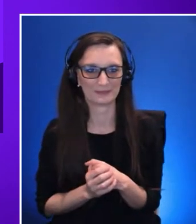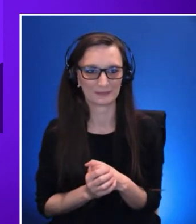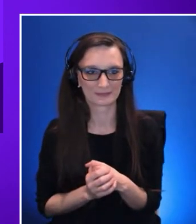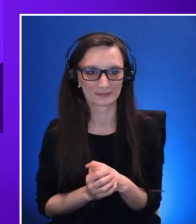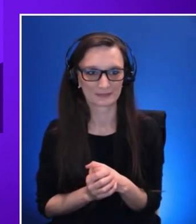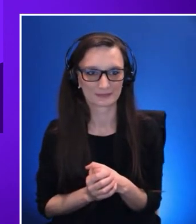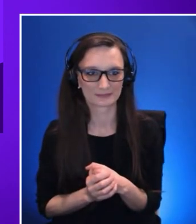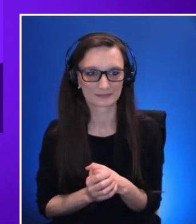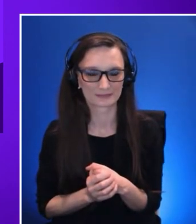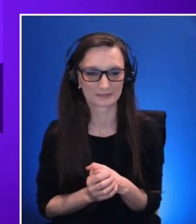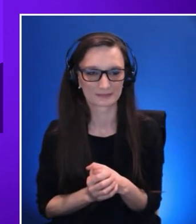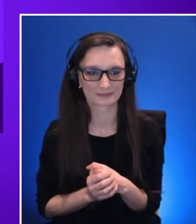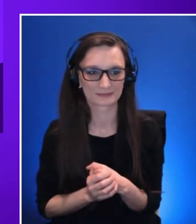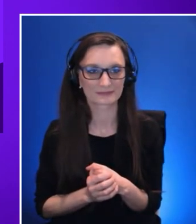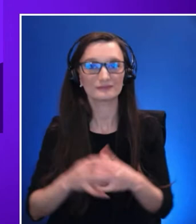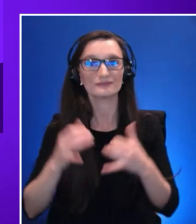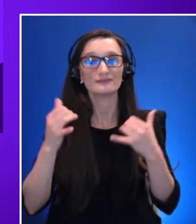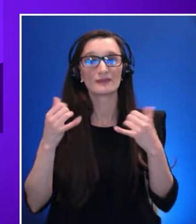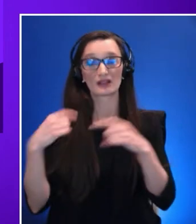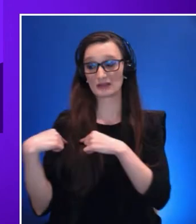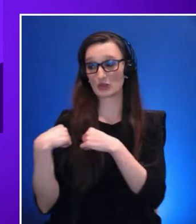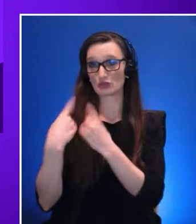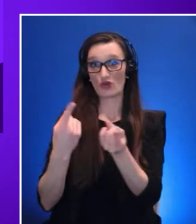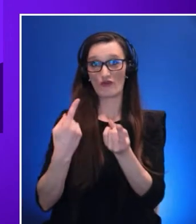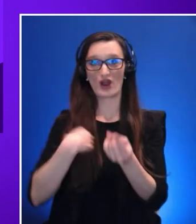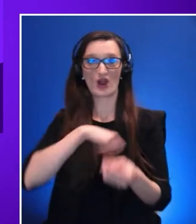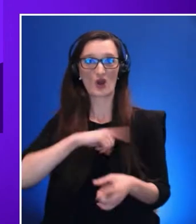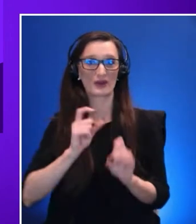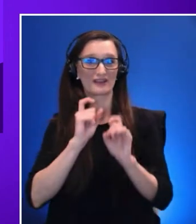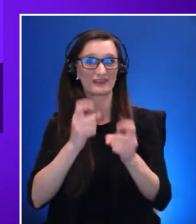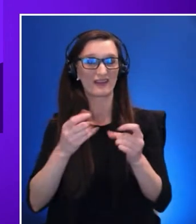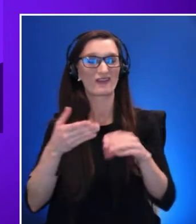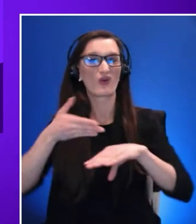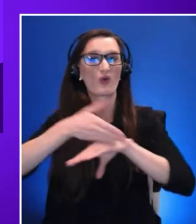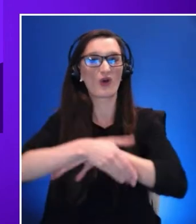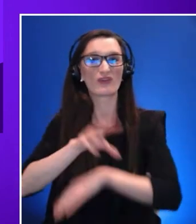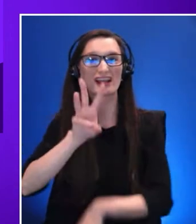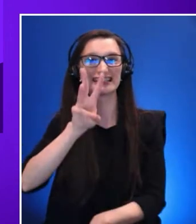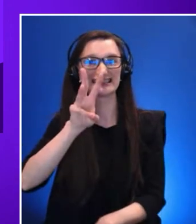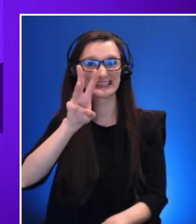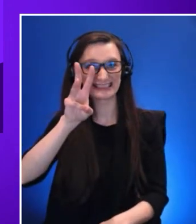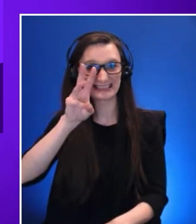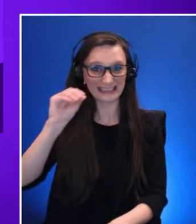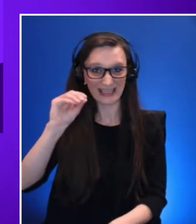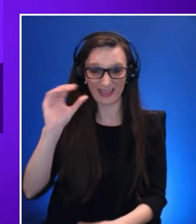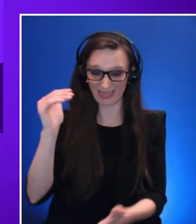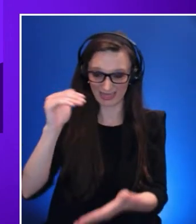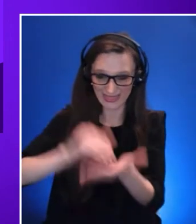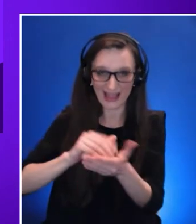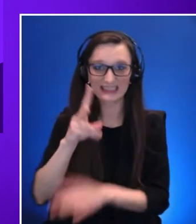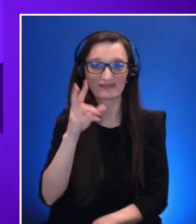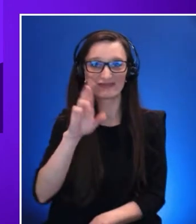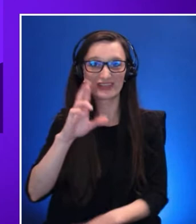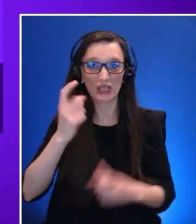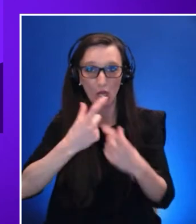To date we've delivered over 60,000 VR headsets to our people providing omni-connected experiences